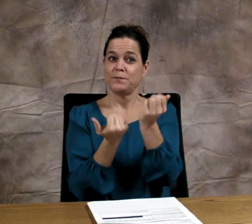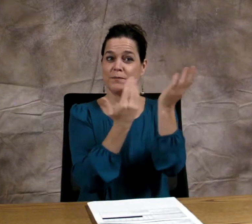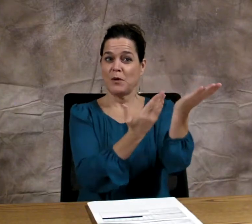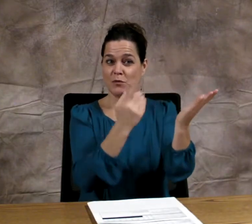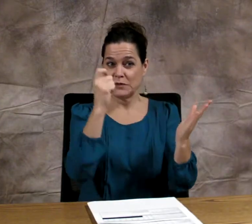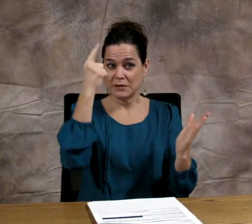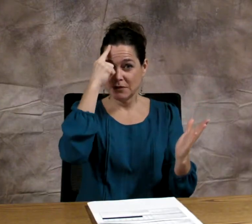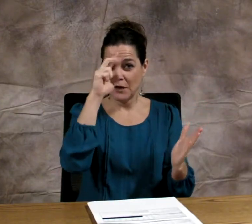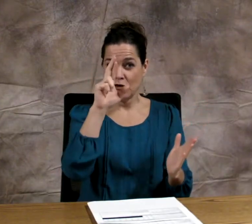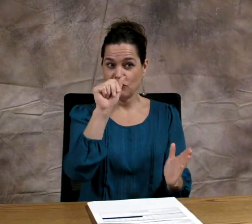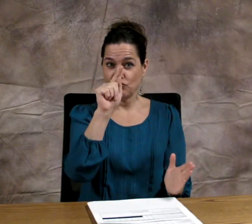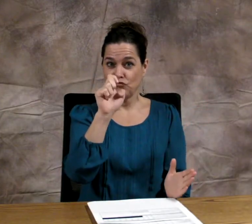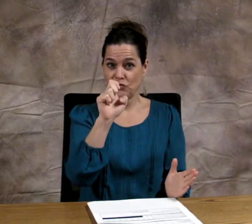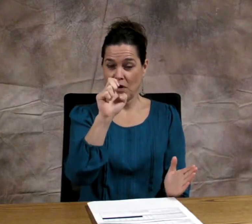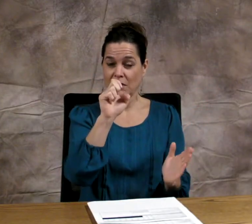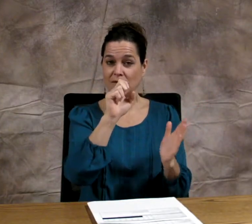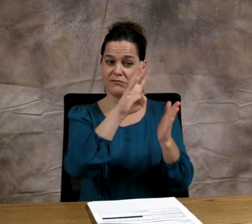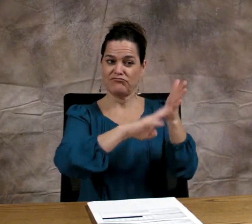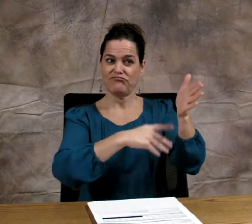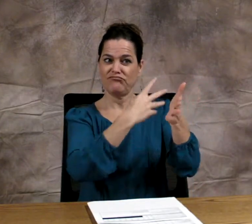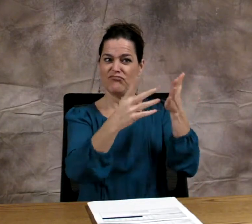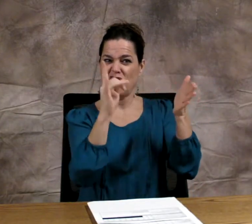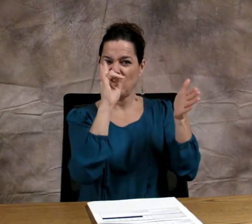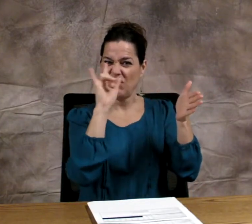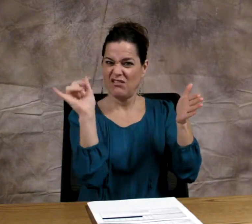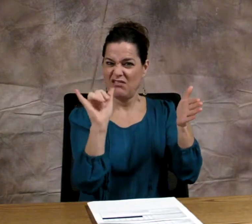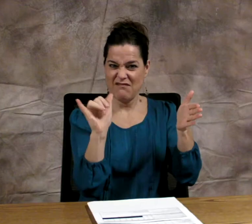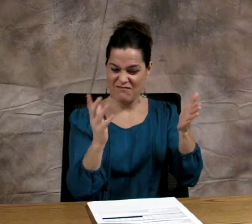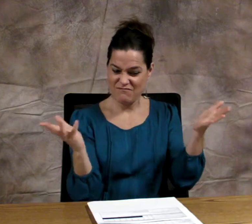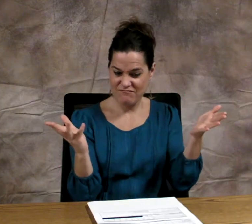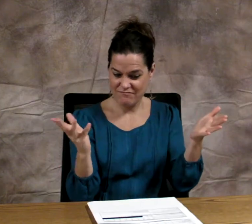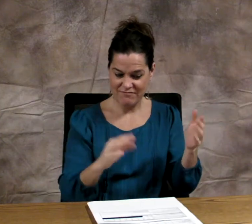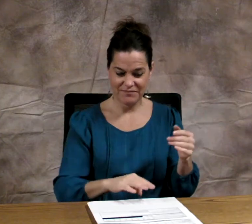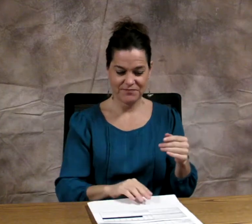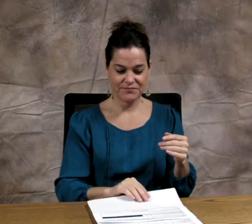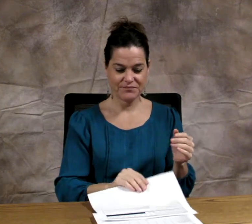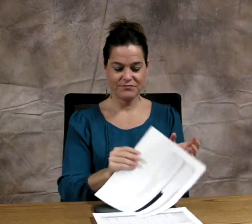Now I will show you what the newly proposed rate structure looks like.